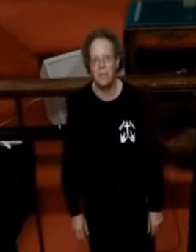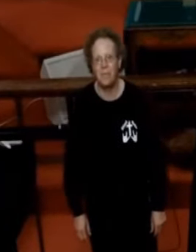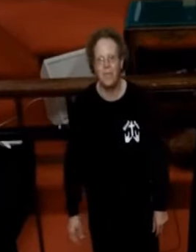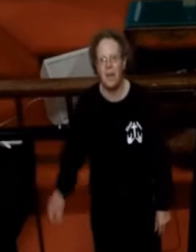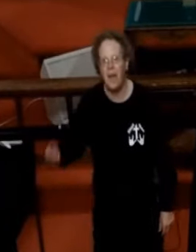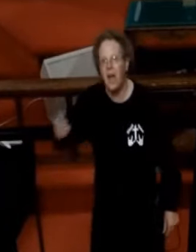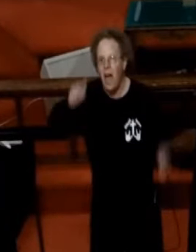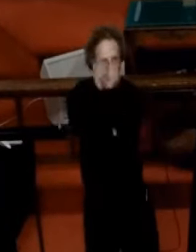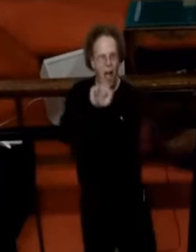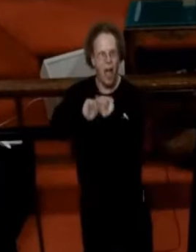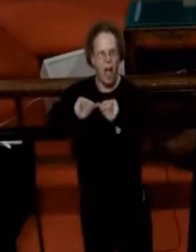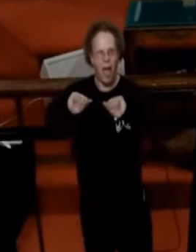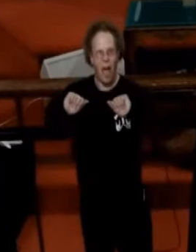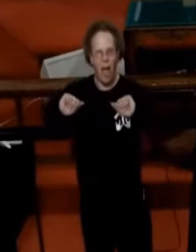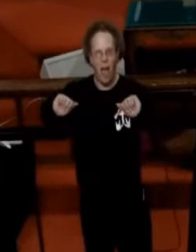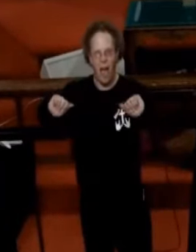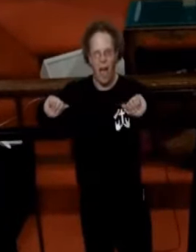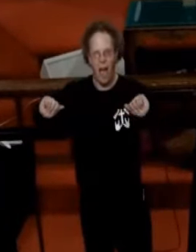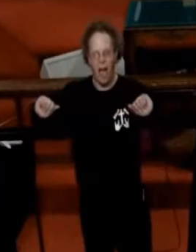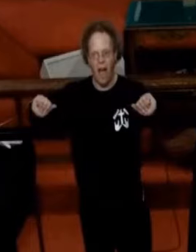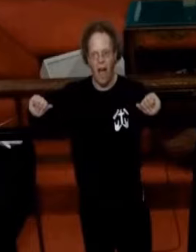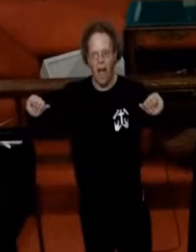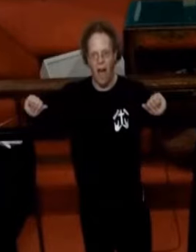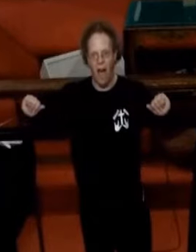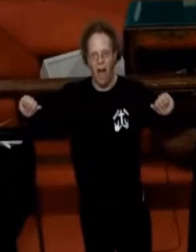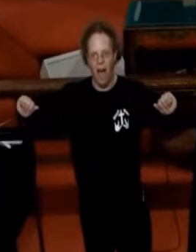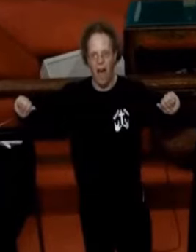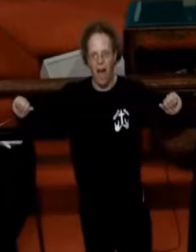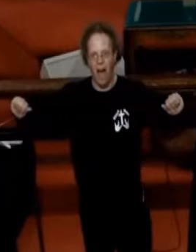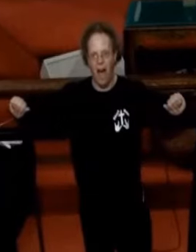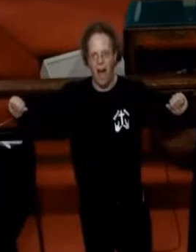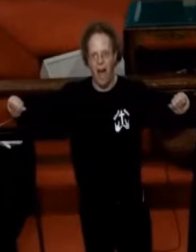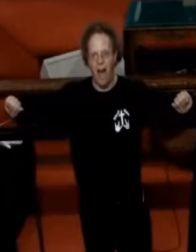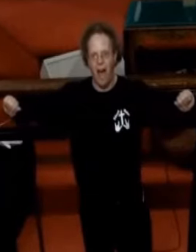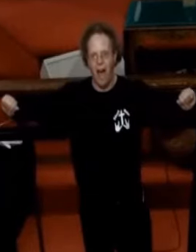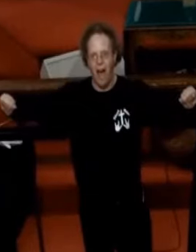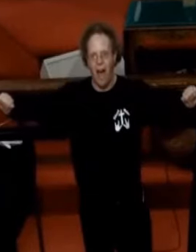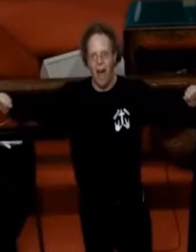Ah-ah, ah, ah, ah